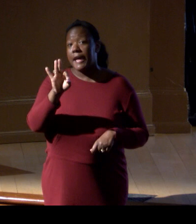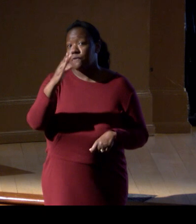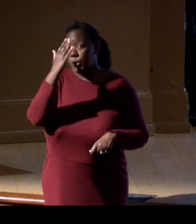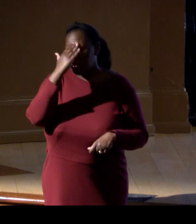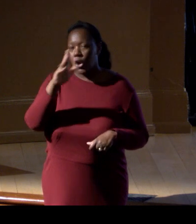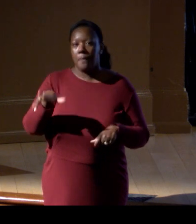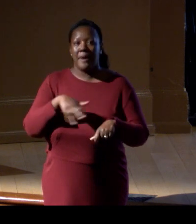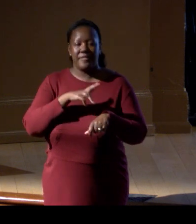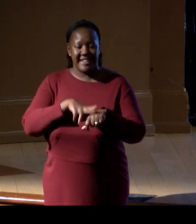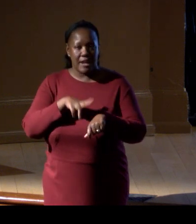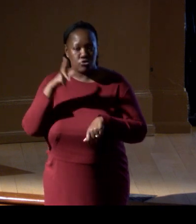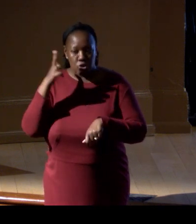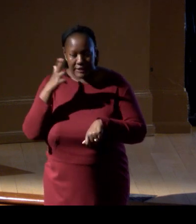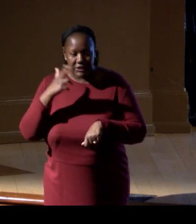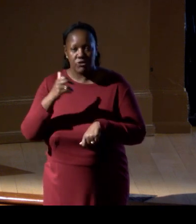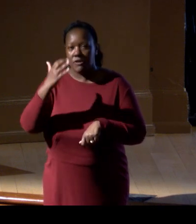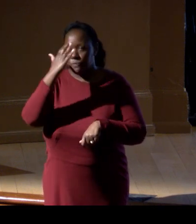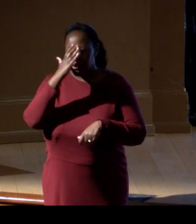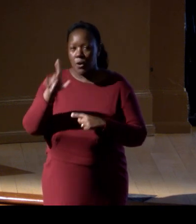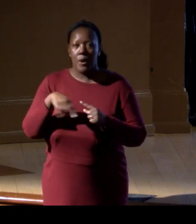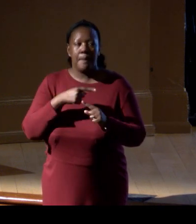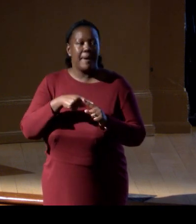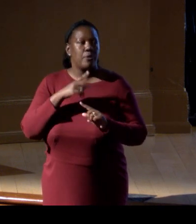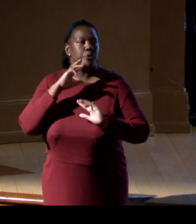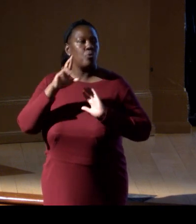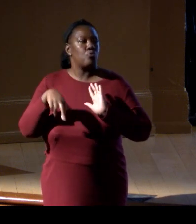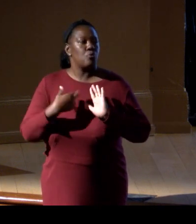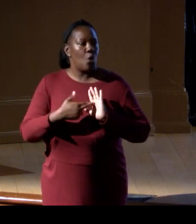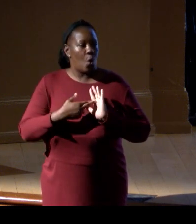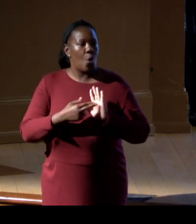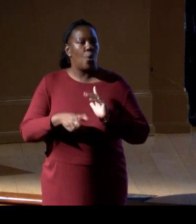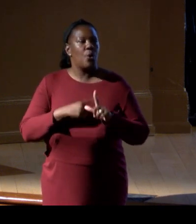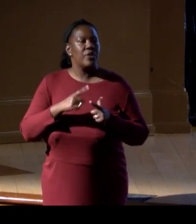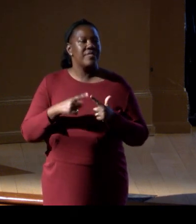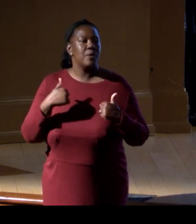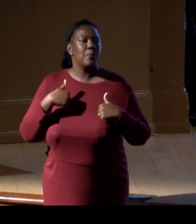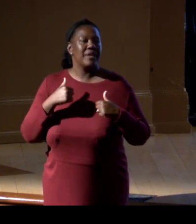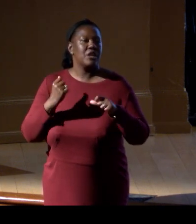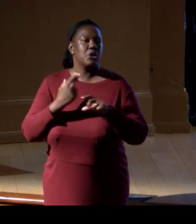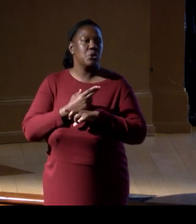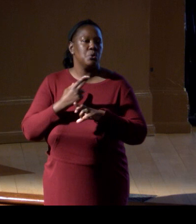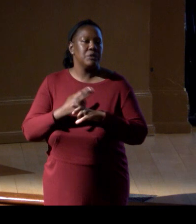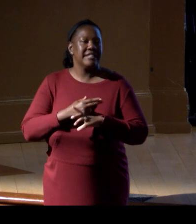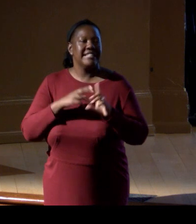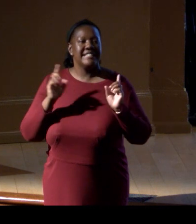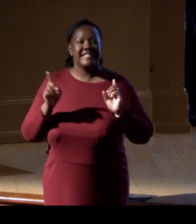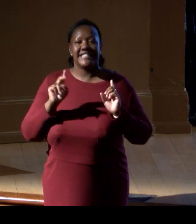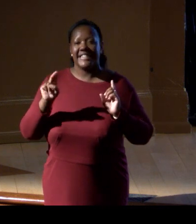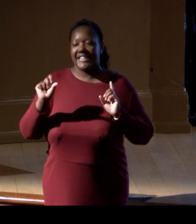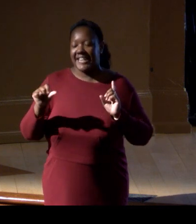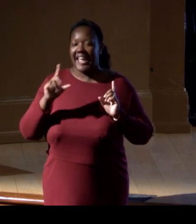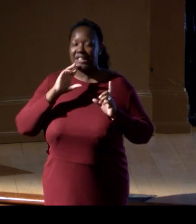if we know about the role of this species in the ecosystem, then we can use this DNA to recreate the full picture.